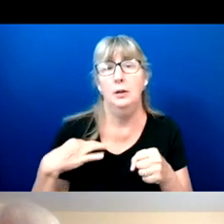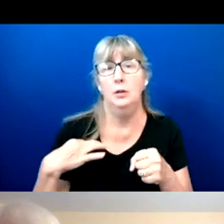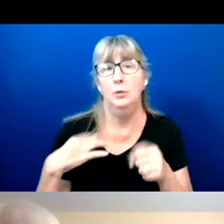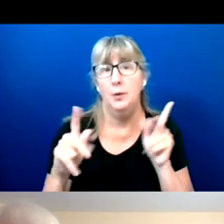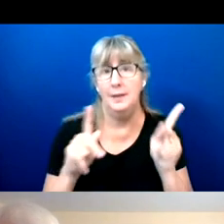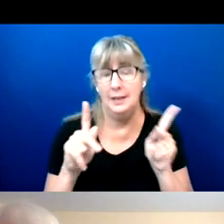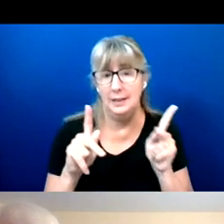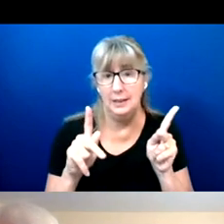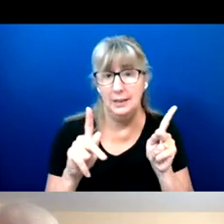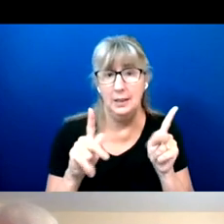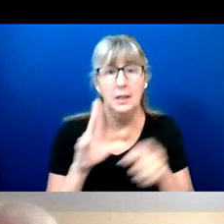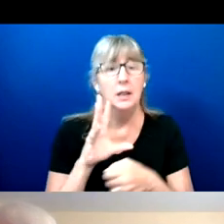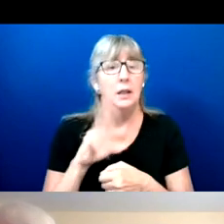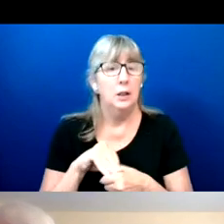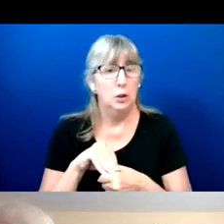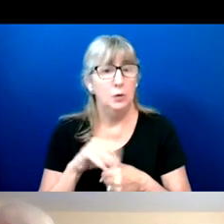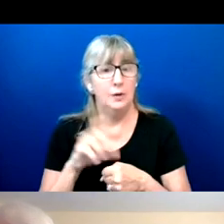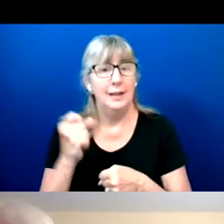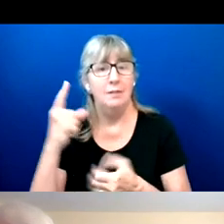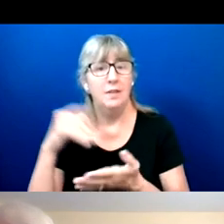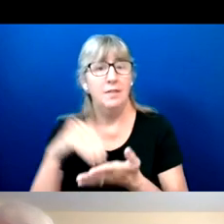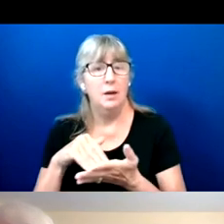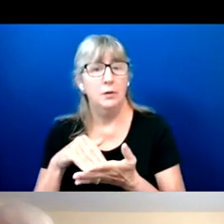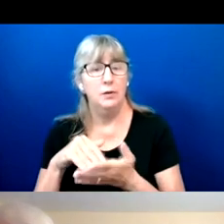And that includes 11,000 citizens with disabilities.